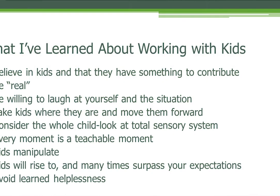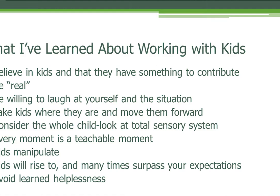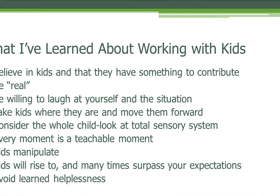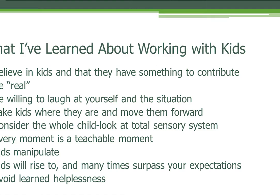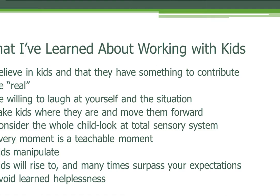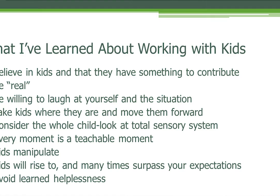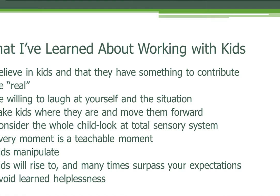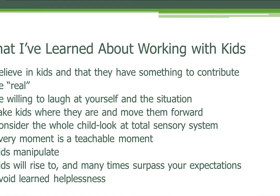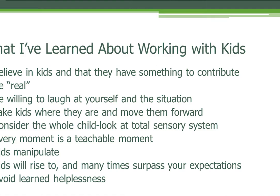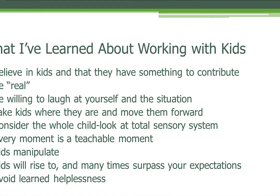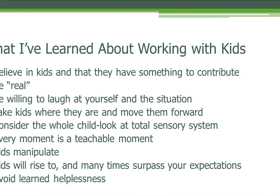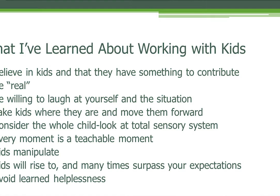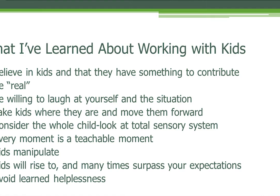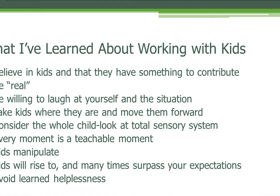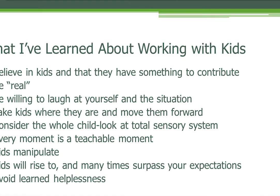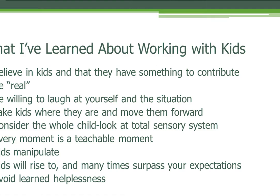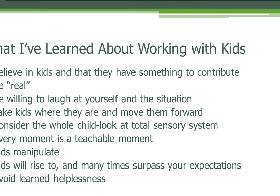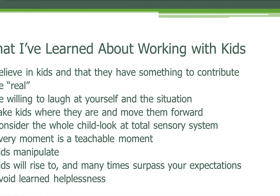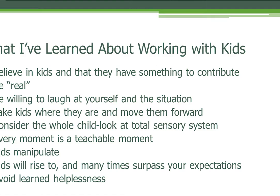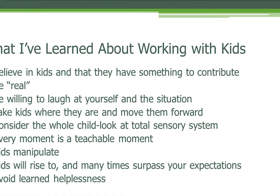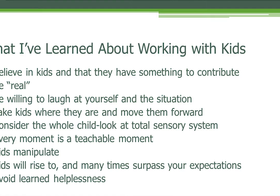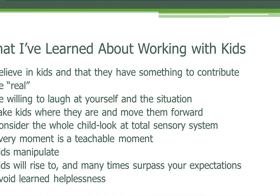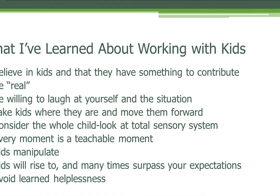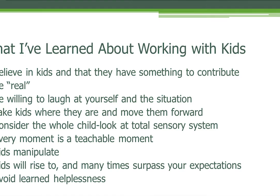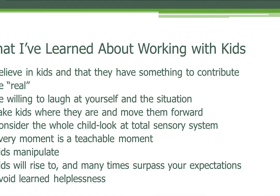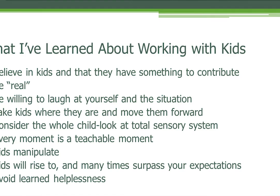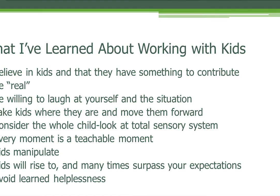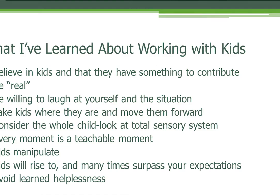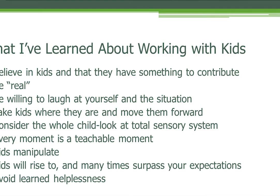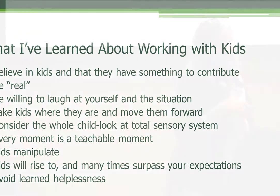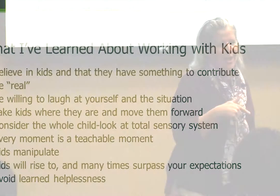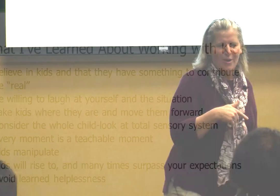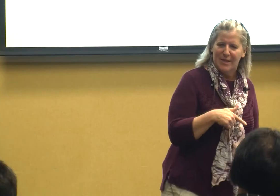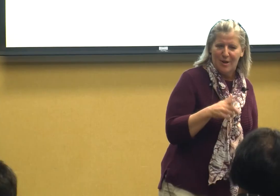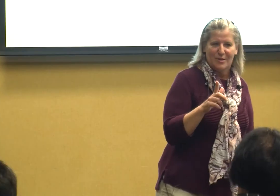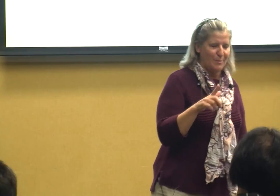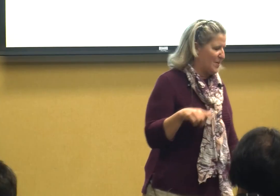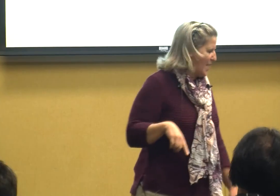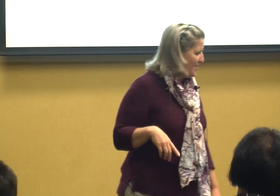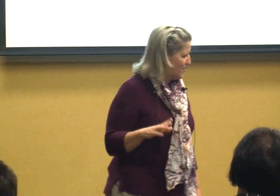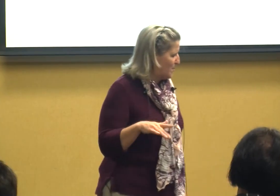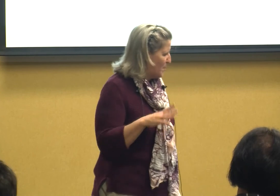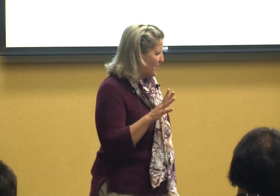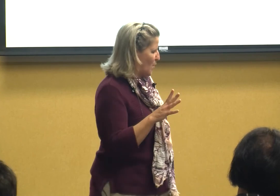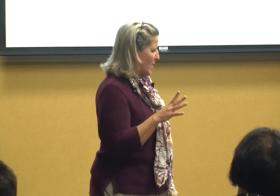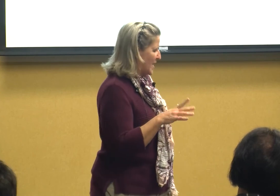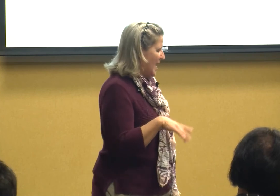to and surpass your expectations which I think I already talked about that so I will move on and